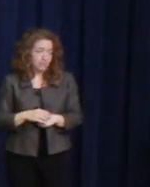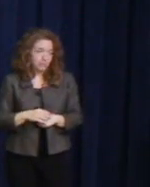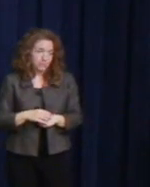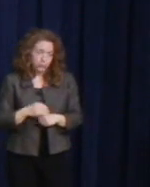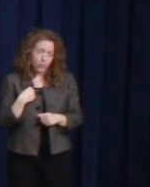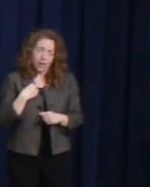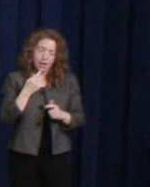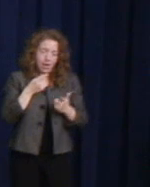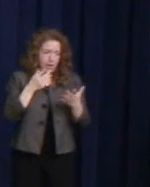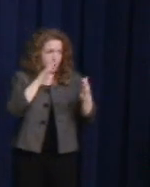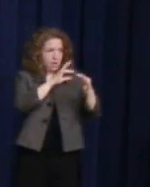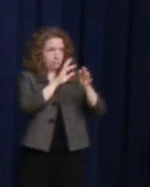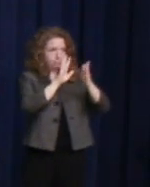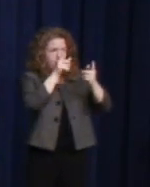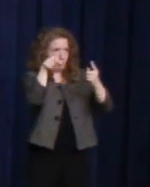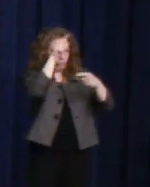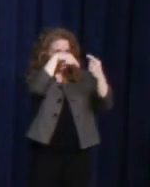Harvey Milk liked to quote